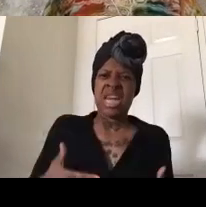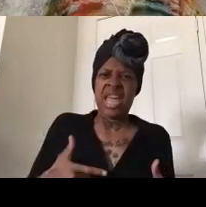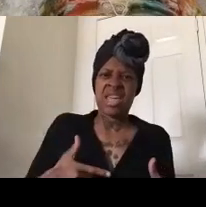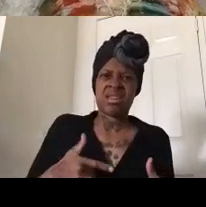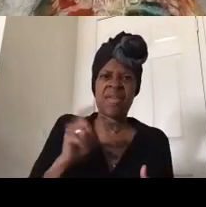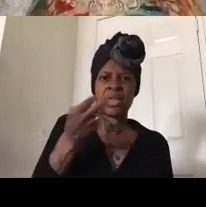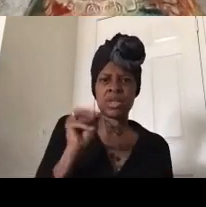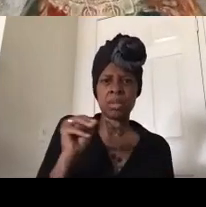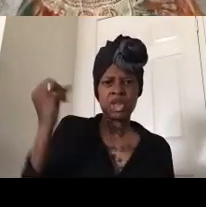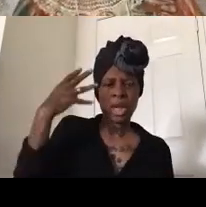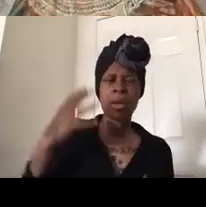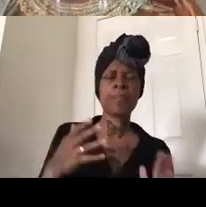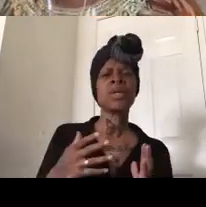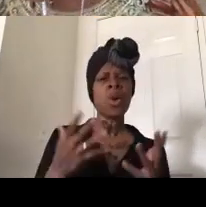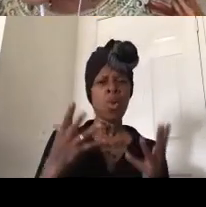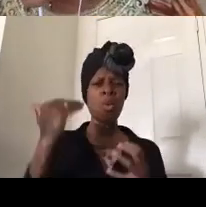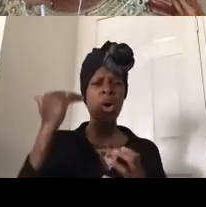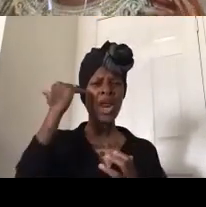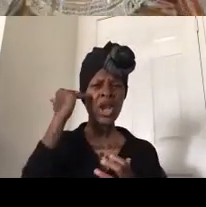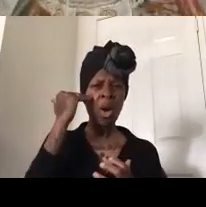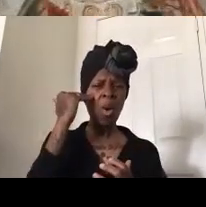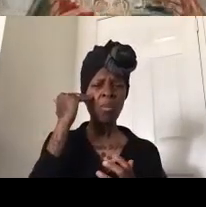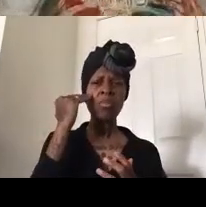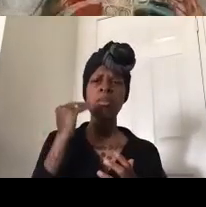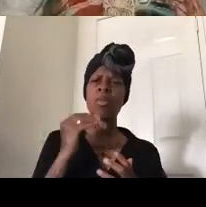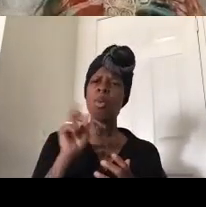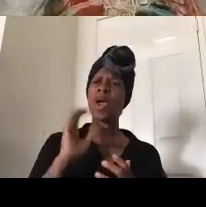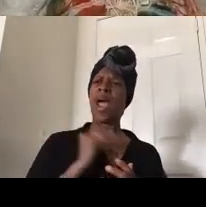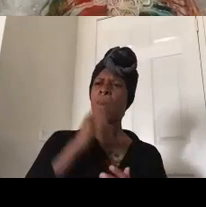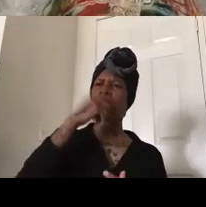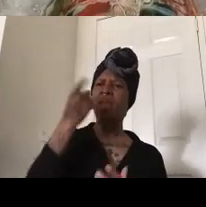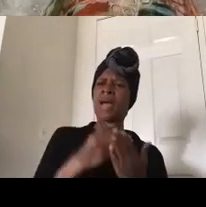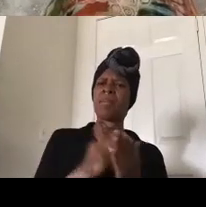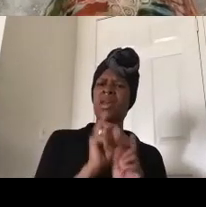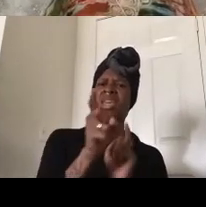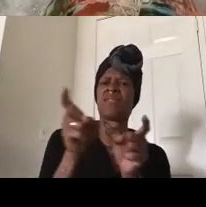what dr stanford is asking is um you know how do we do that what are